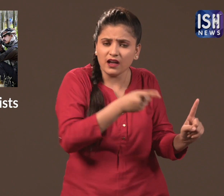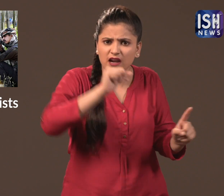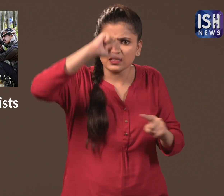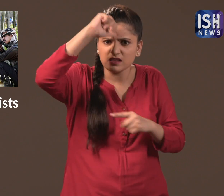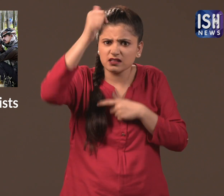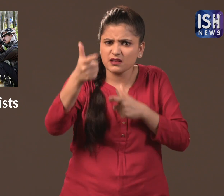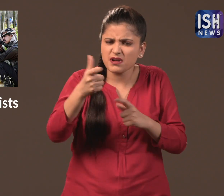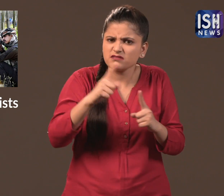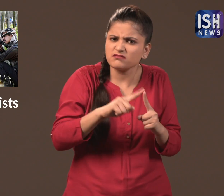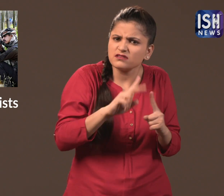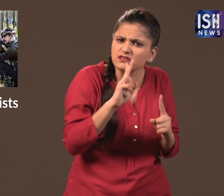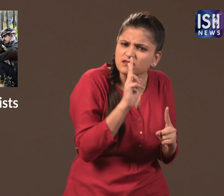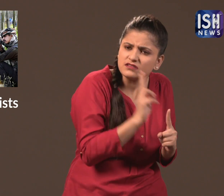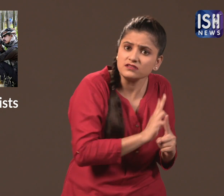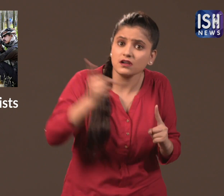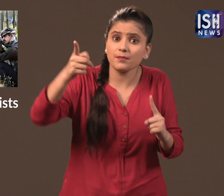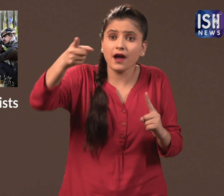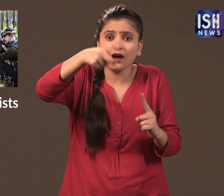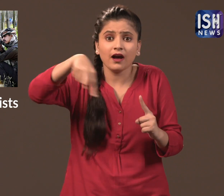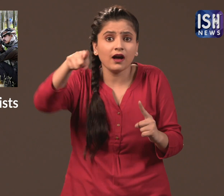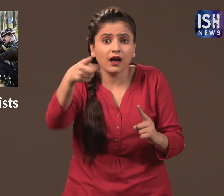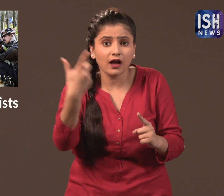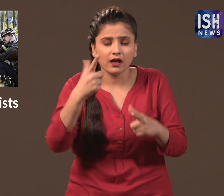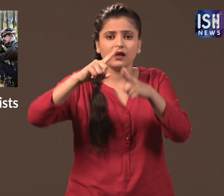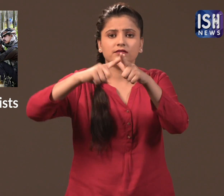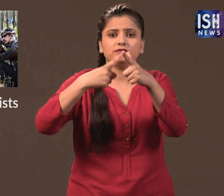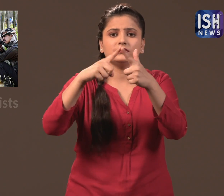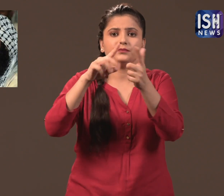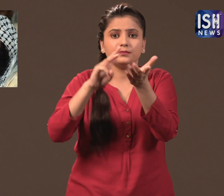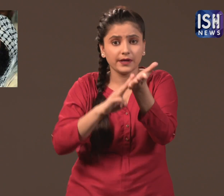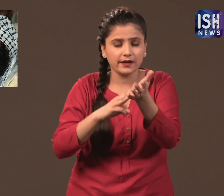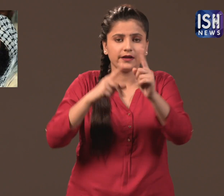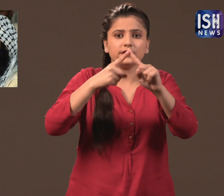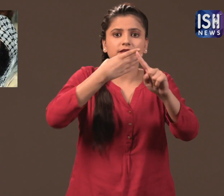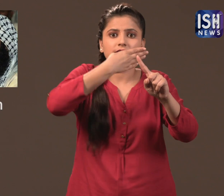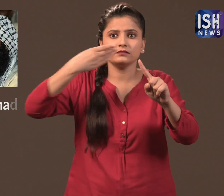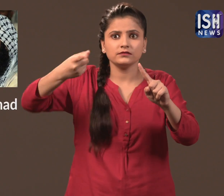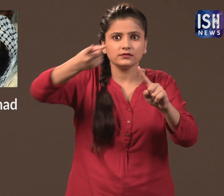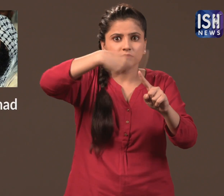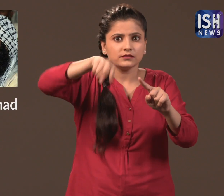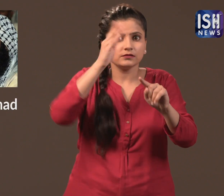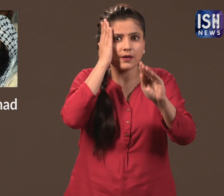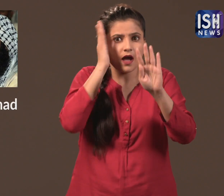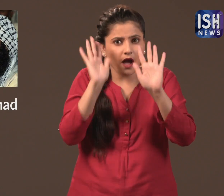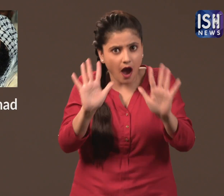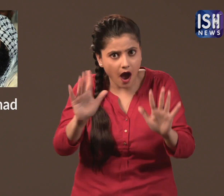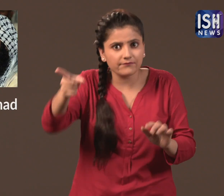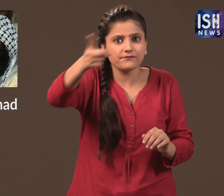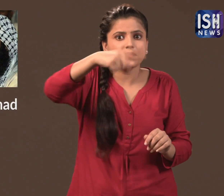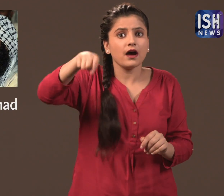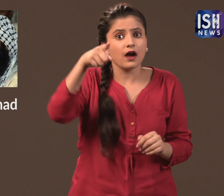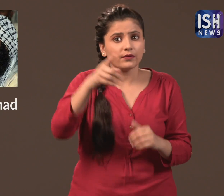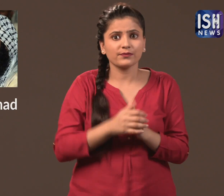was avenged by the Indian army, by attacking a house in which the the Jaish-e-Muhammad’s terrorists were staying in.